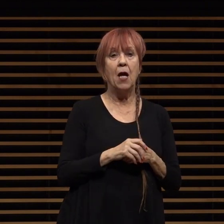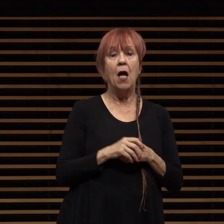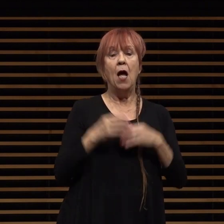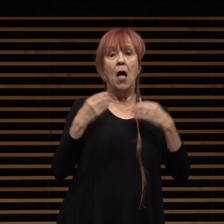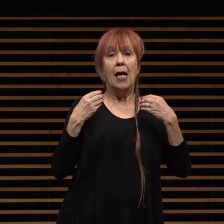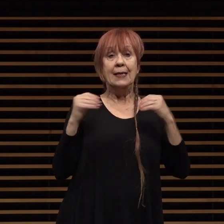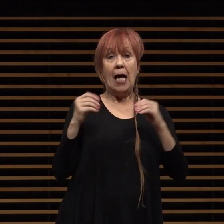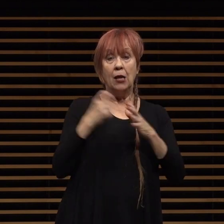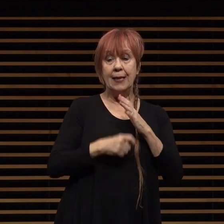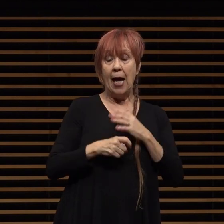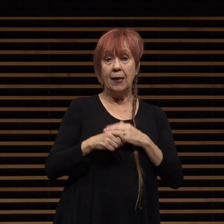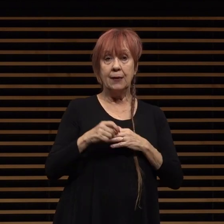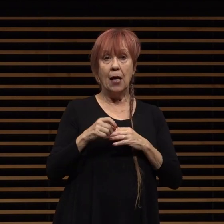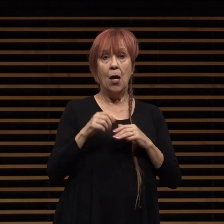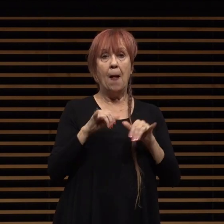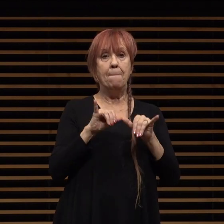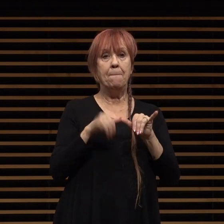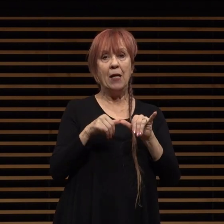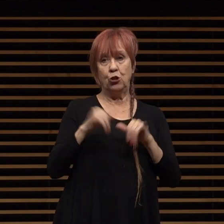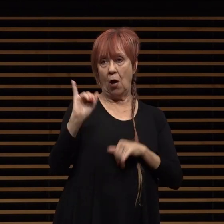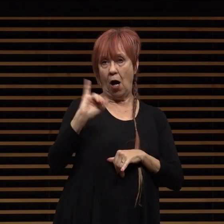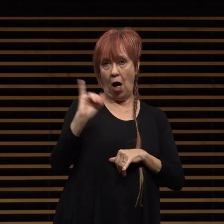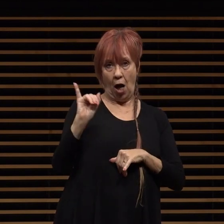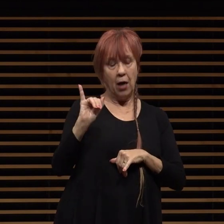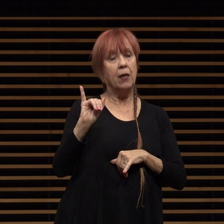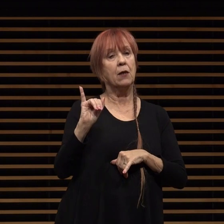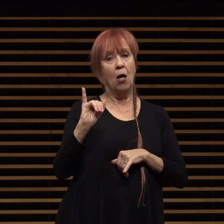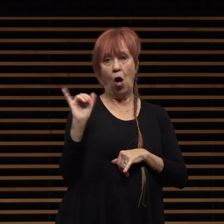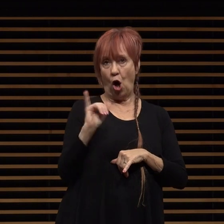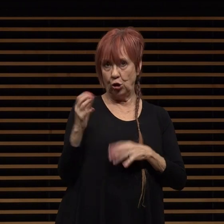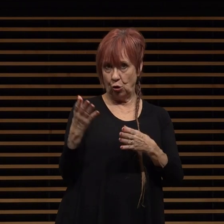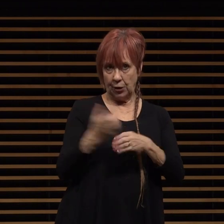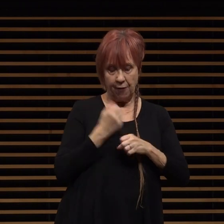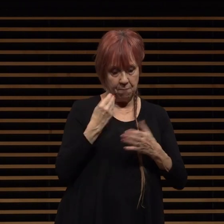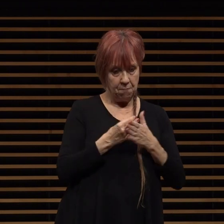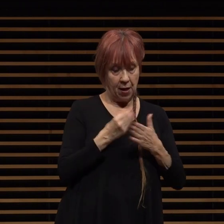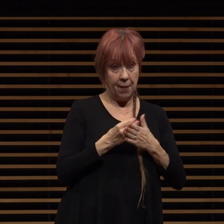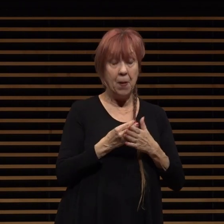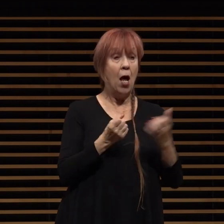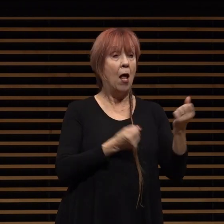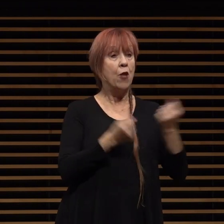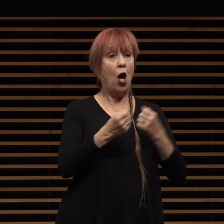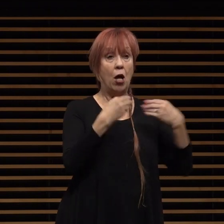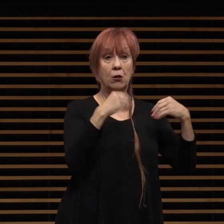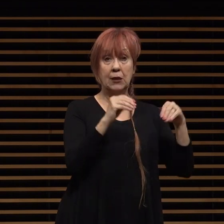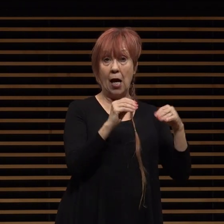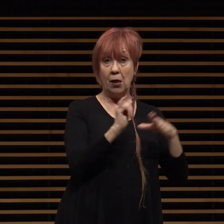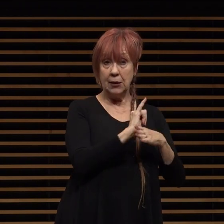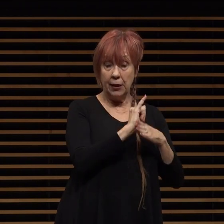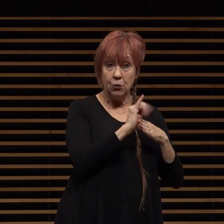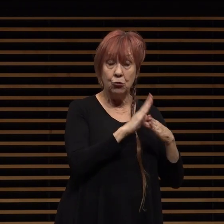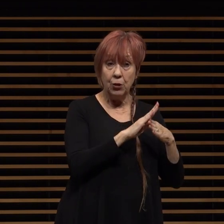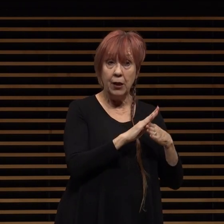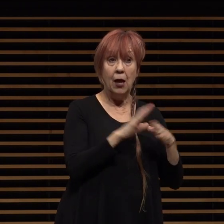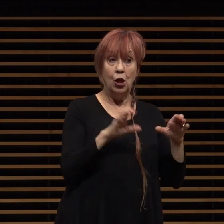tax revenue has also realized strong results the auto sales industry has done